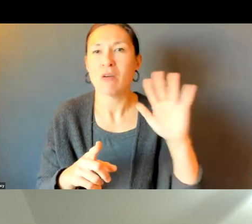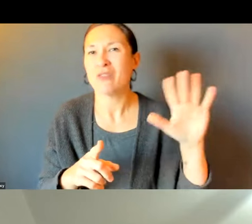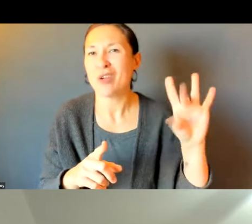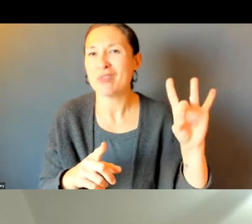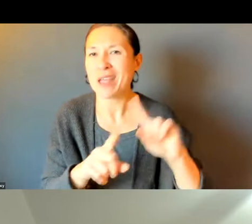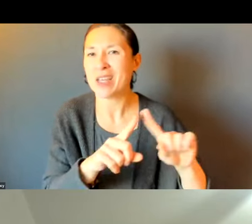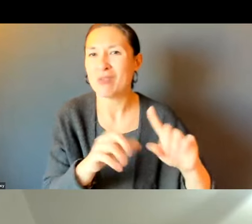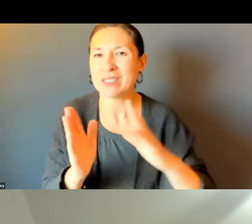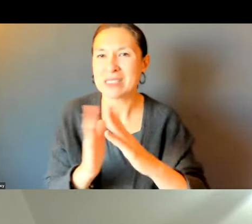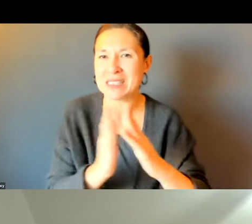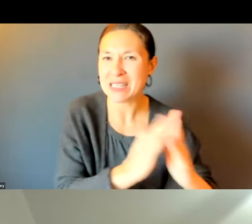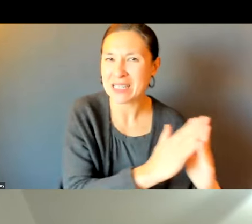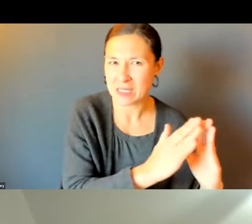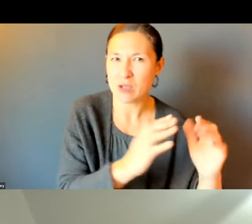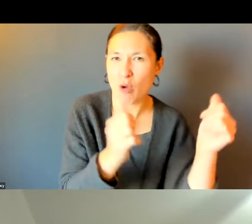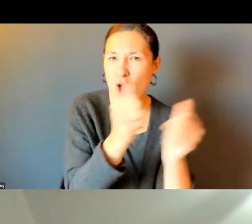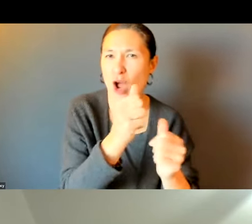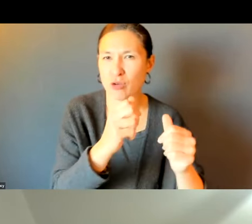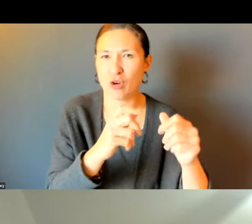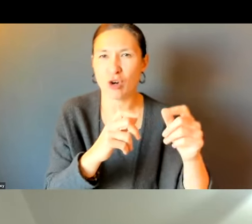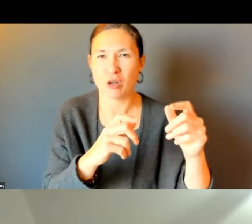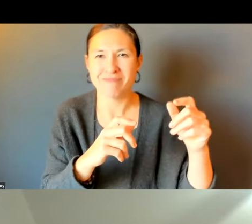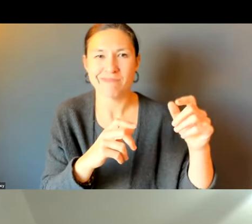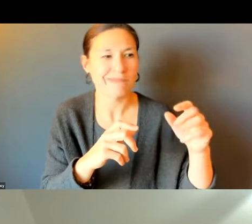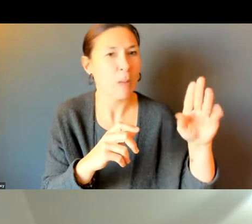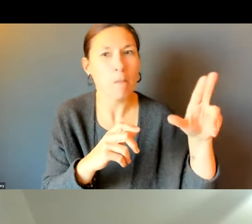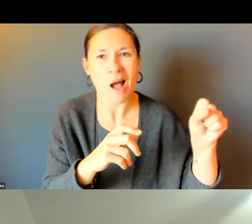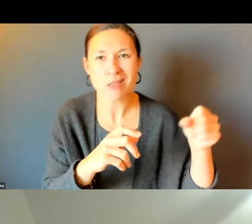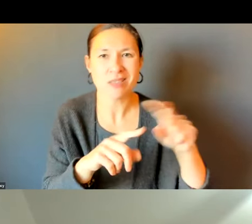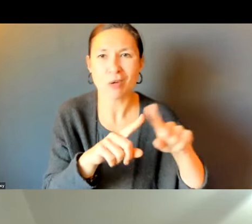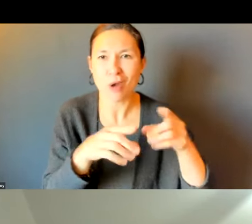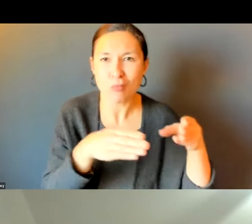ORIGINALLY IT WAS INTENDED FOR